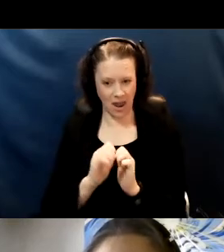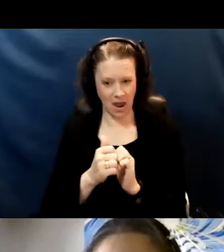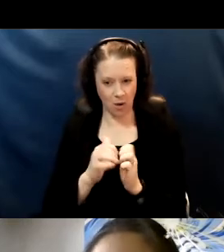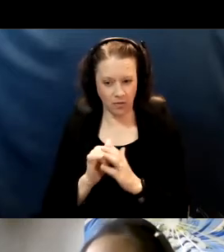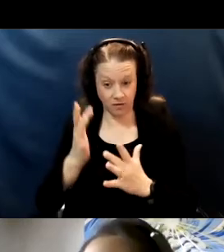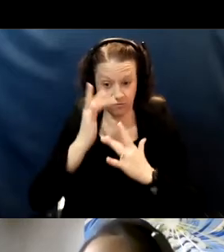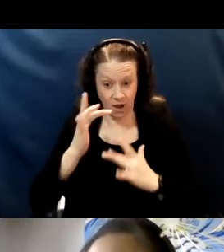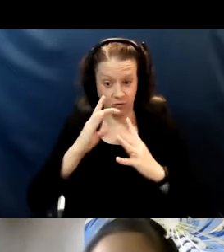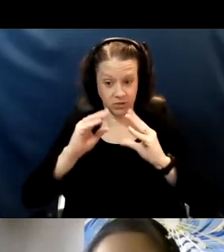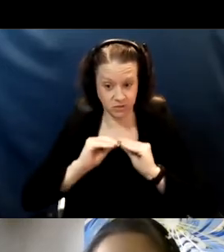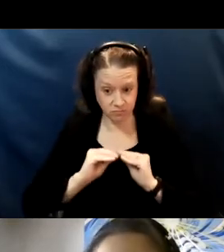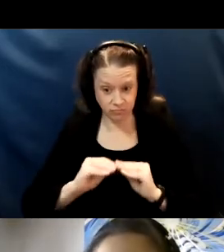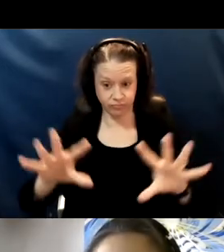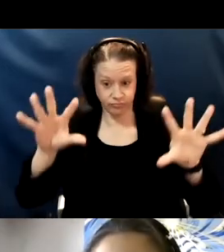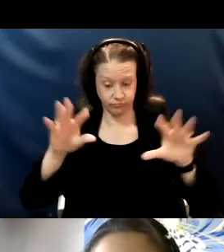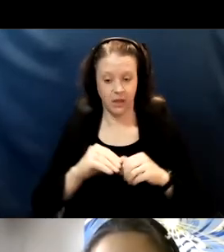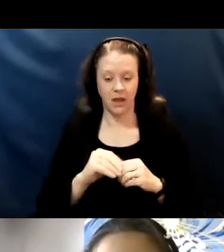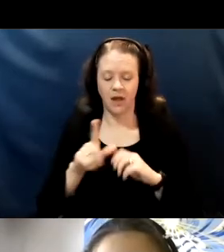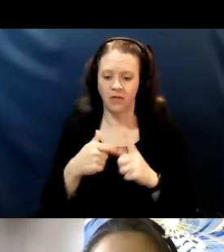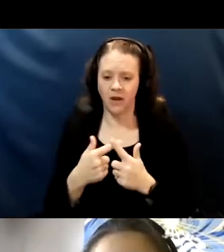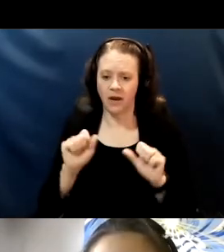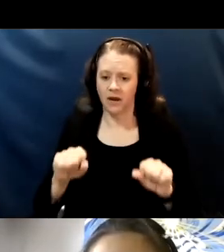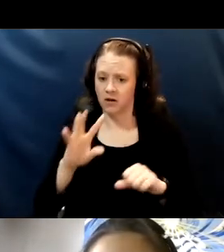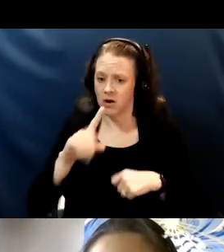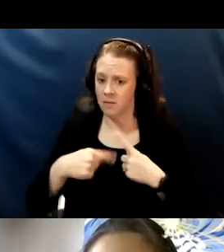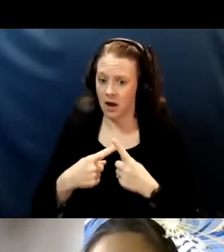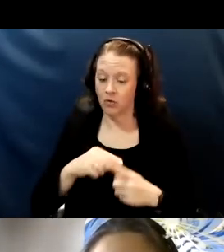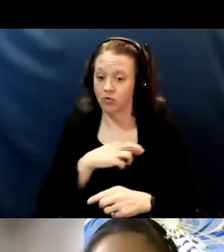so that I can talk to you about risk reduction and then I can talk to you about